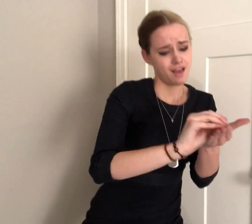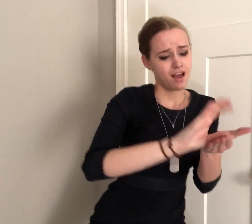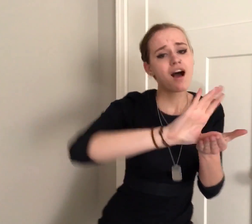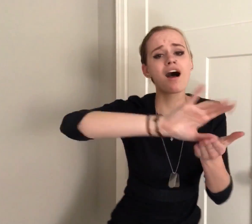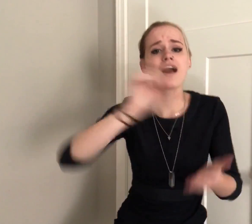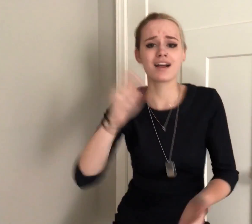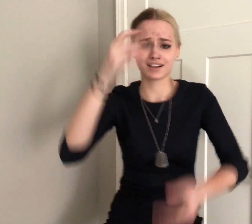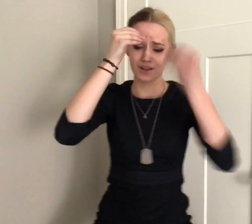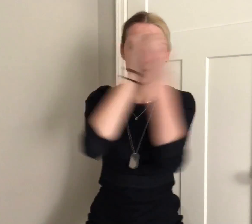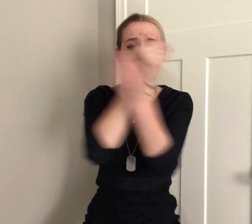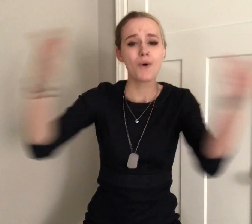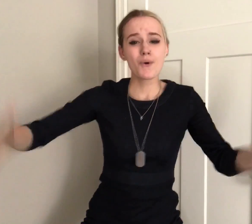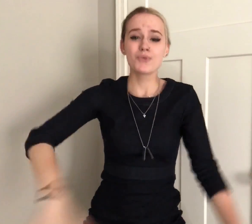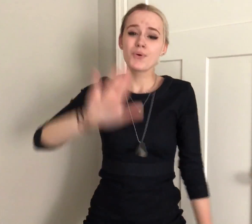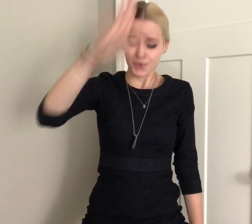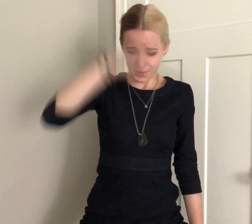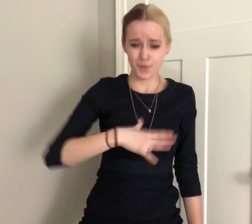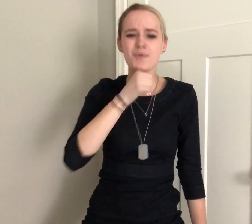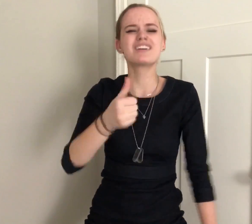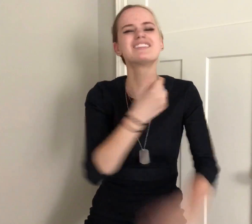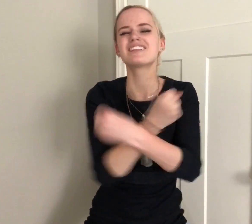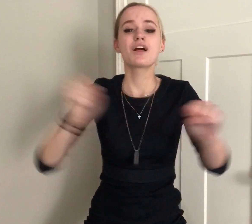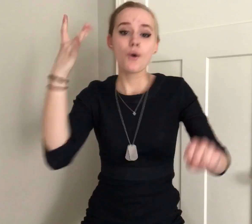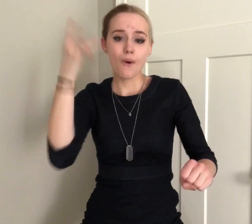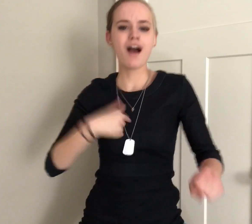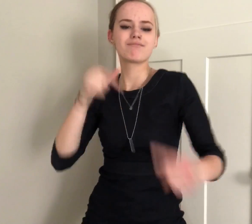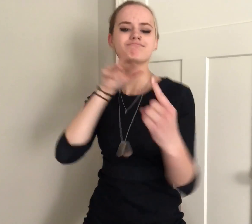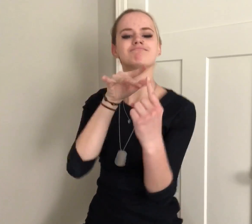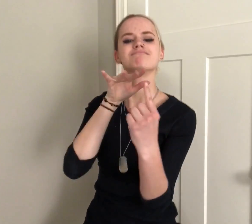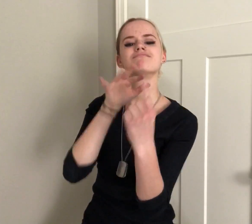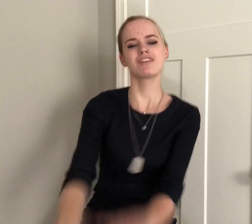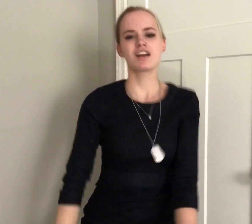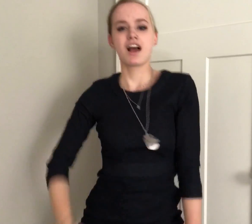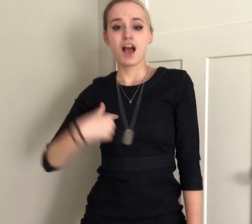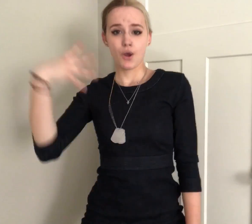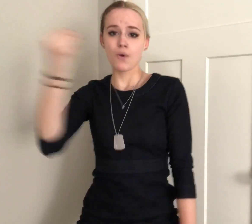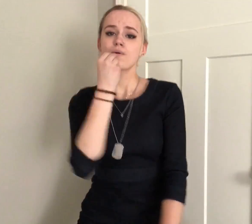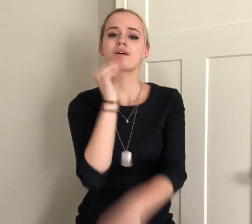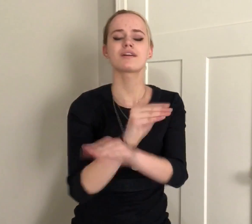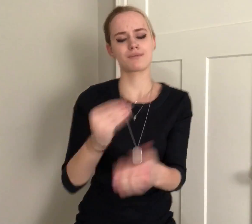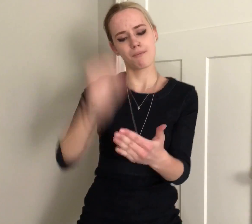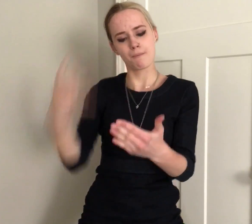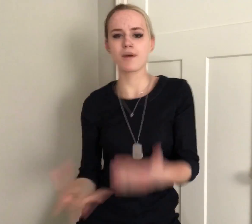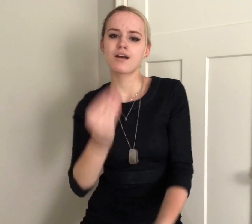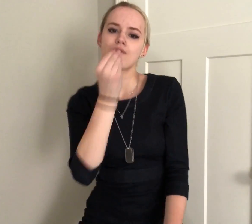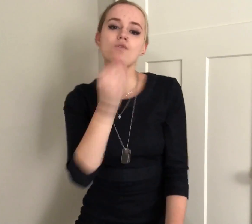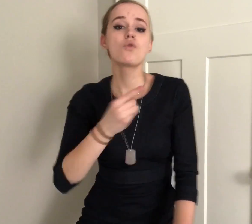I need to let all these hoes know That none of they niggas is safe I go to dinner and steak Only the real can relate